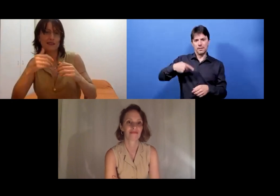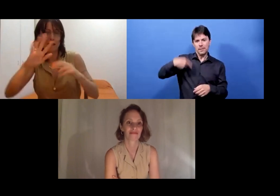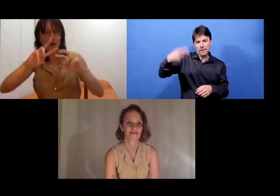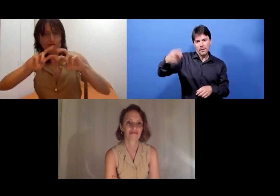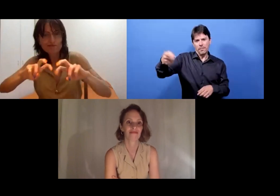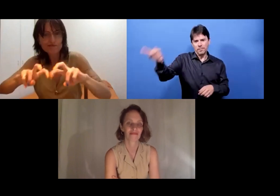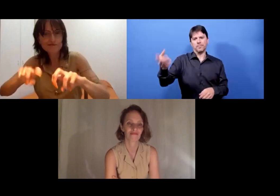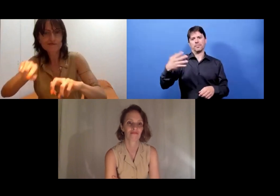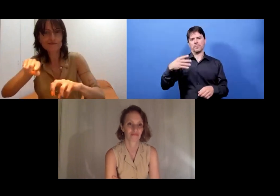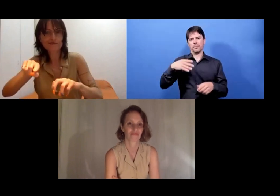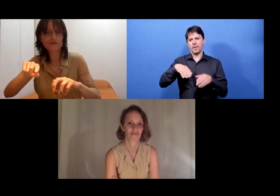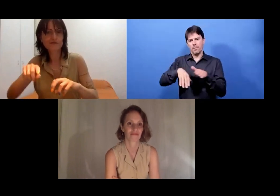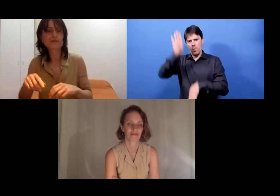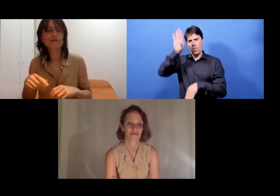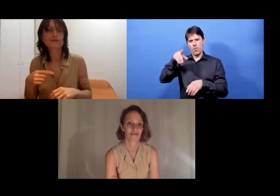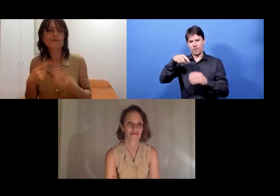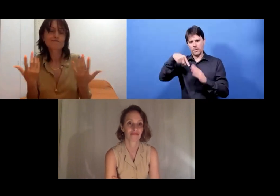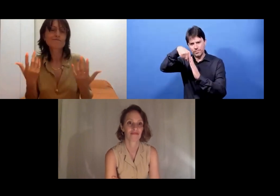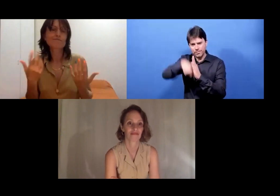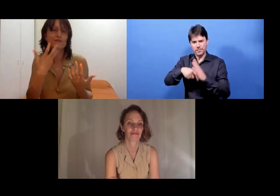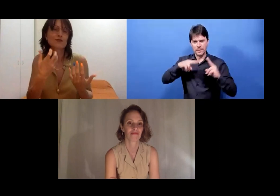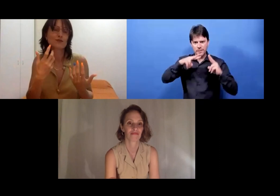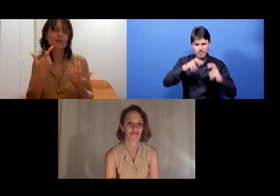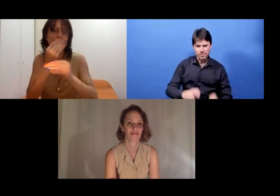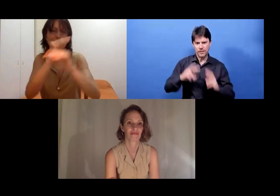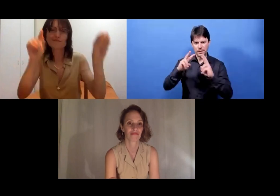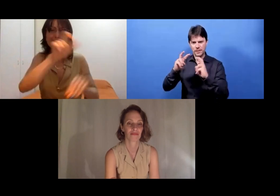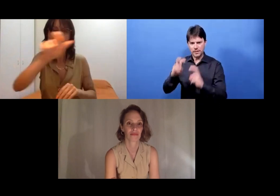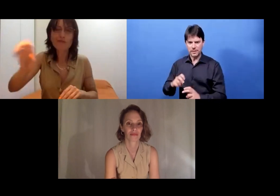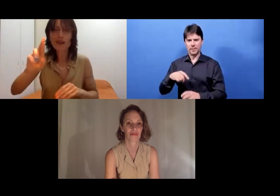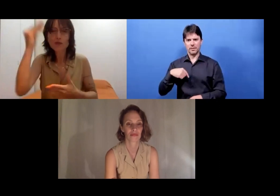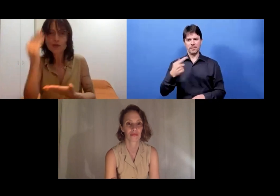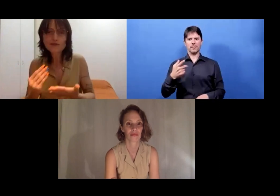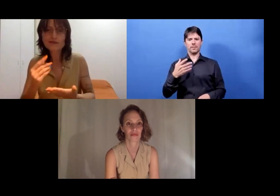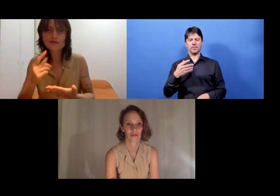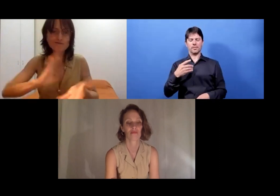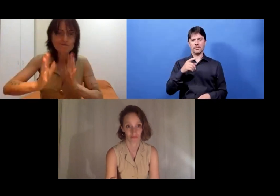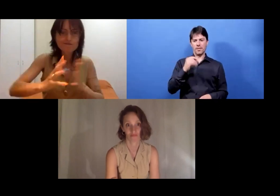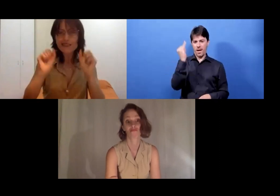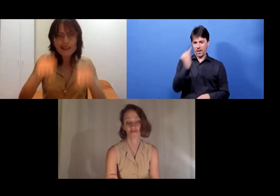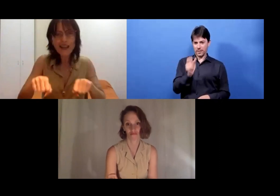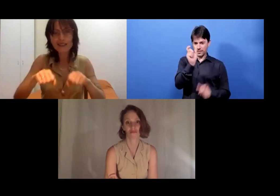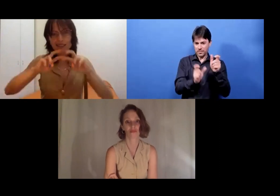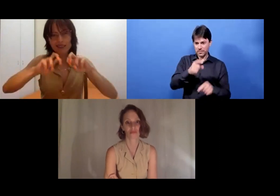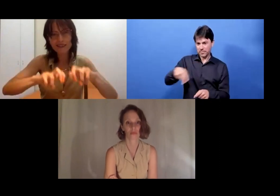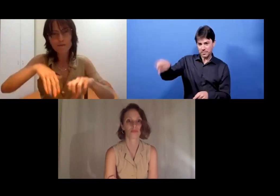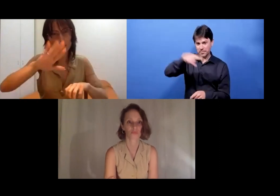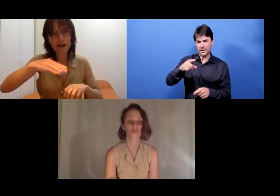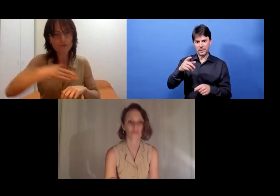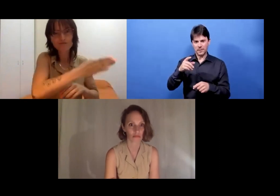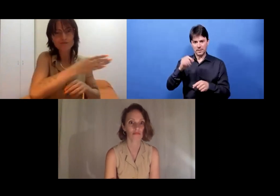This was the first time. But I hope we have more residencies like this. And I would really encourage you